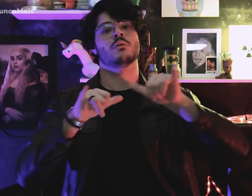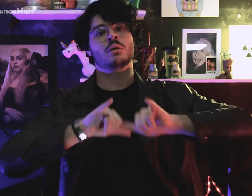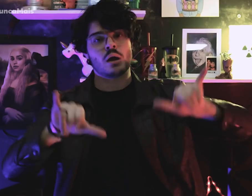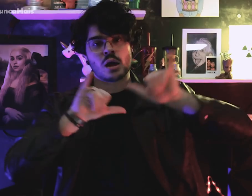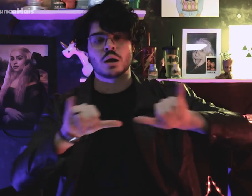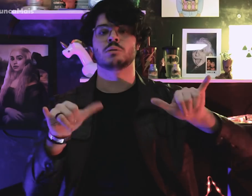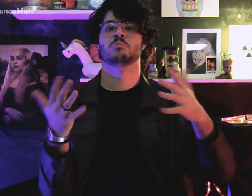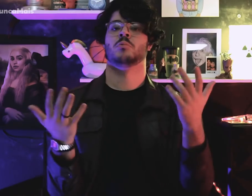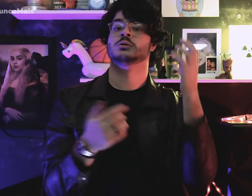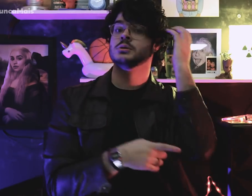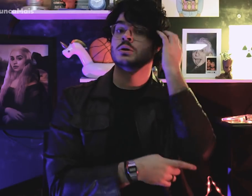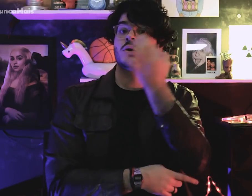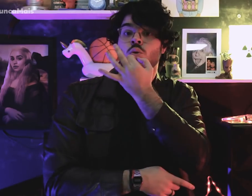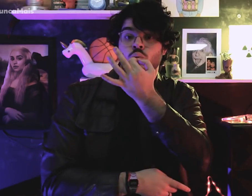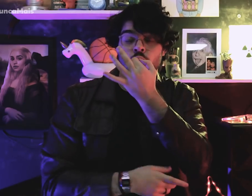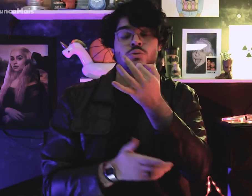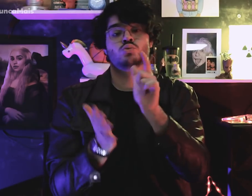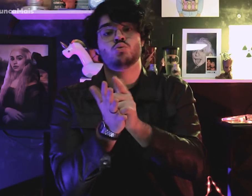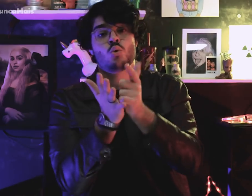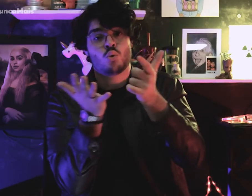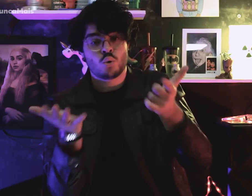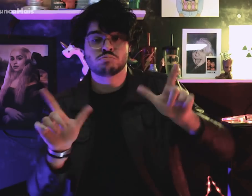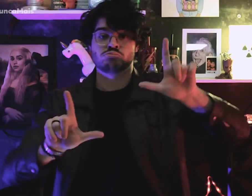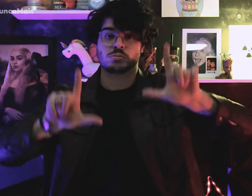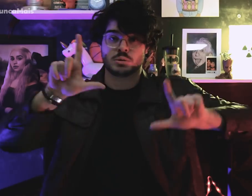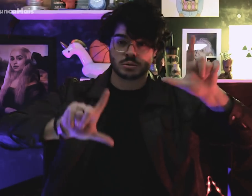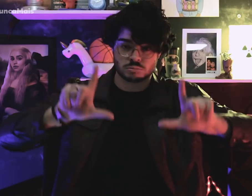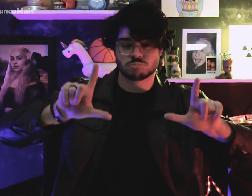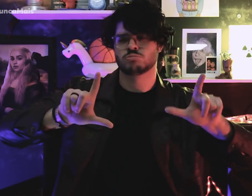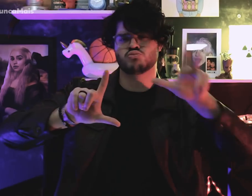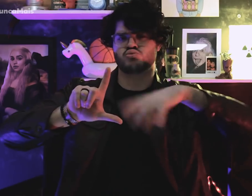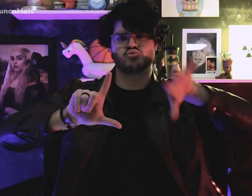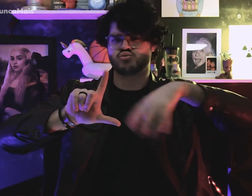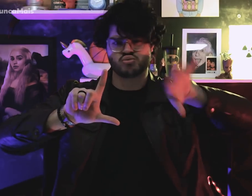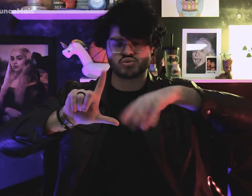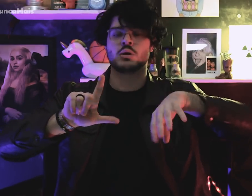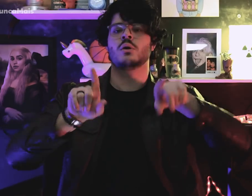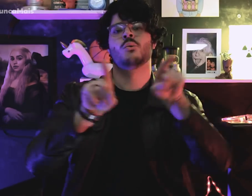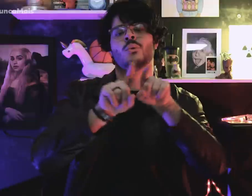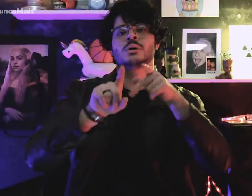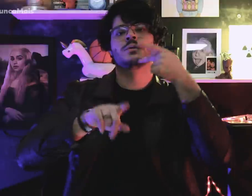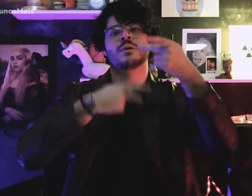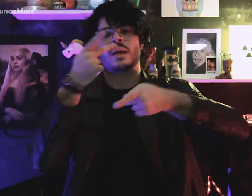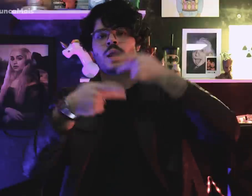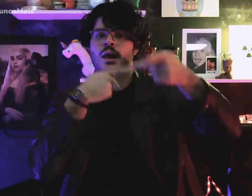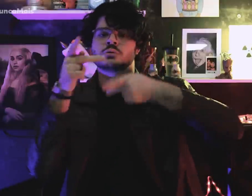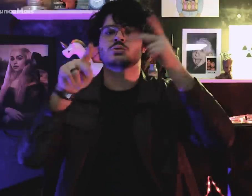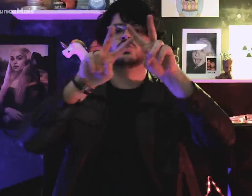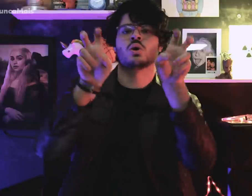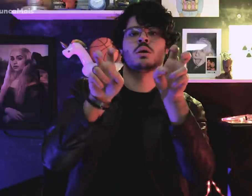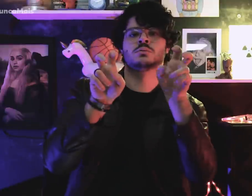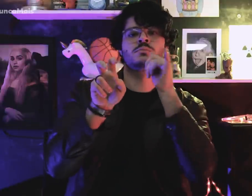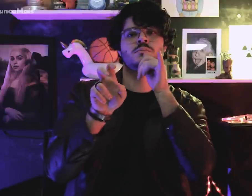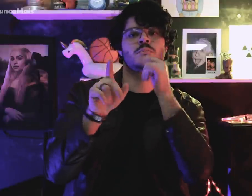the press and media